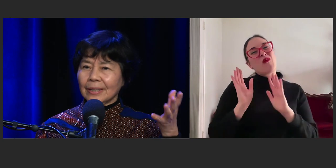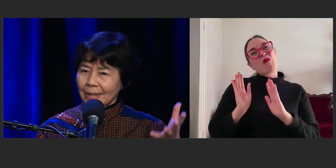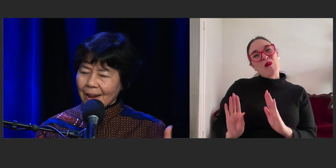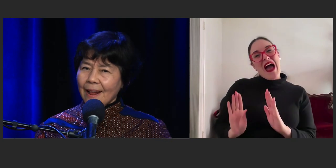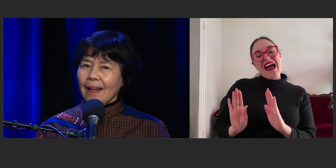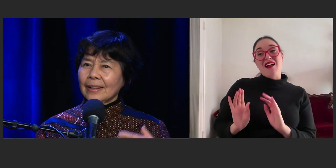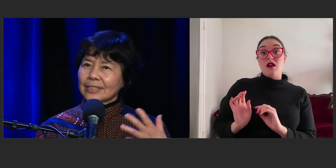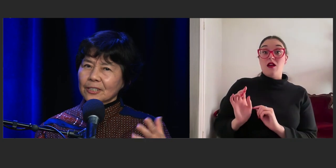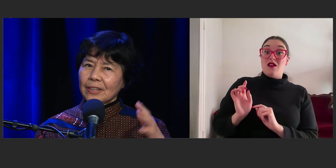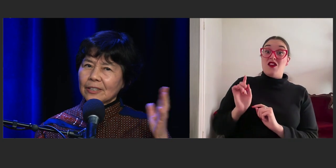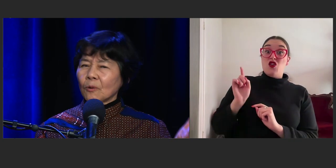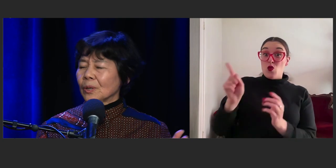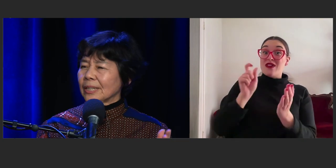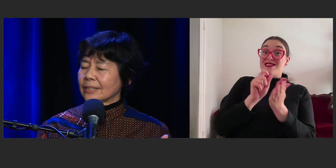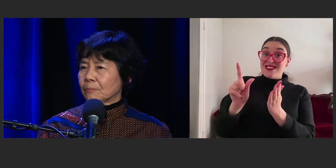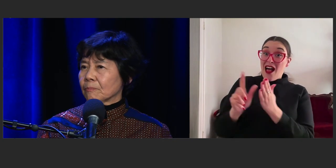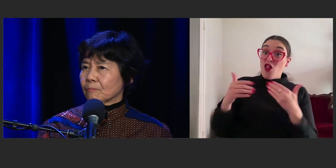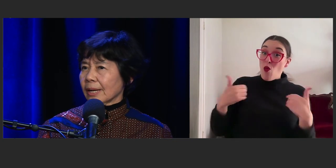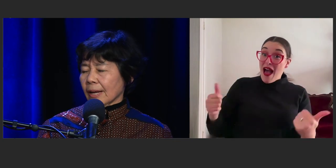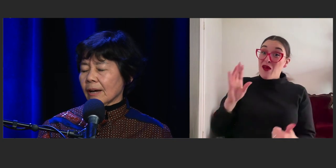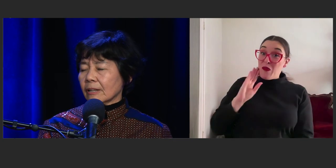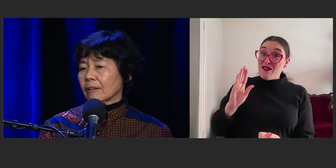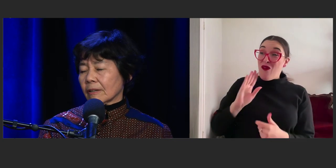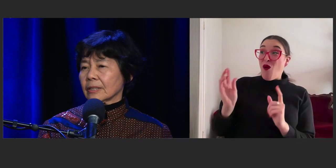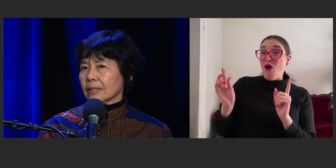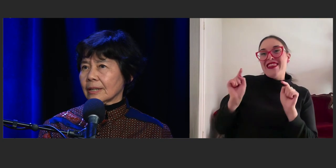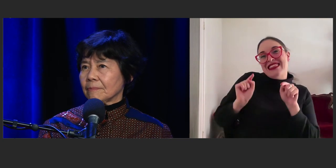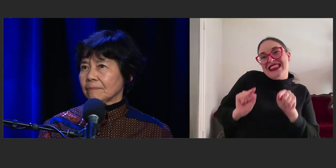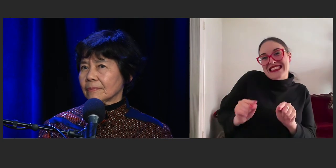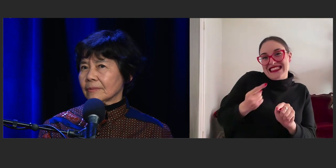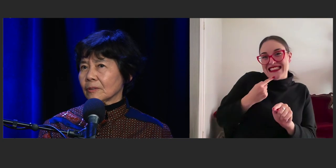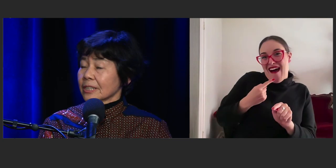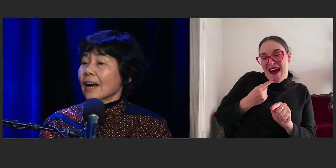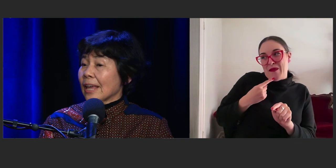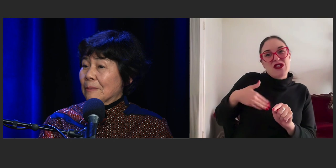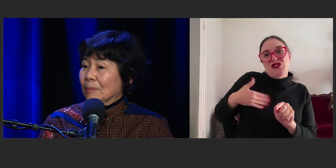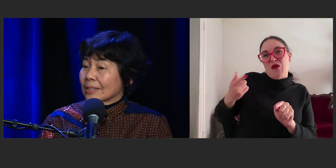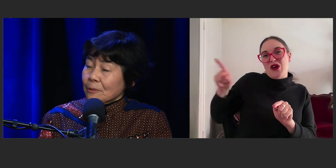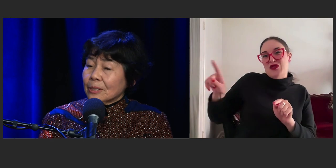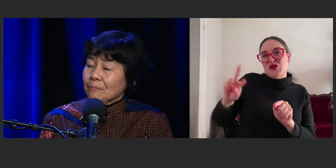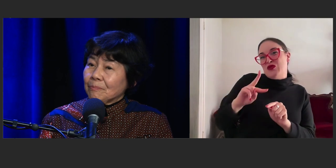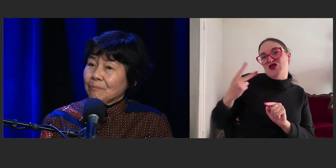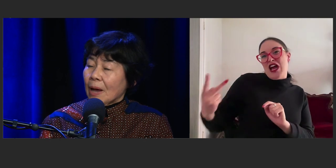And so they're not willing to break out a lot of the time. Whereas I am, because I want to,